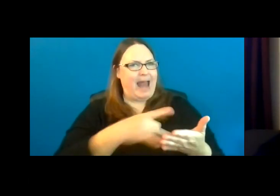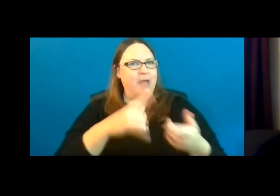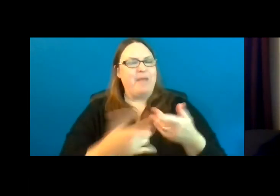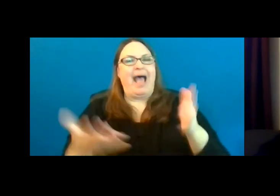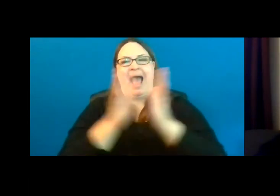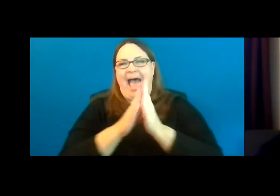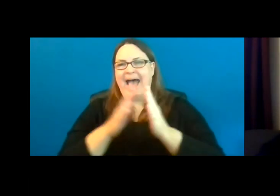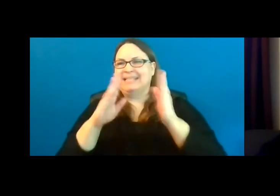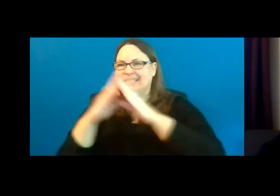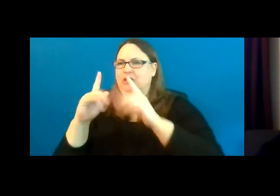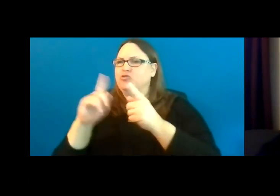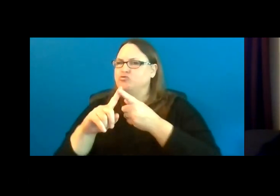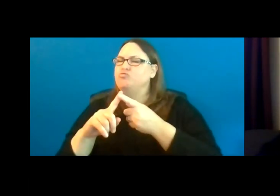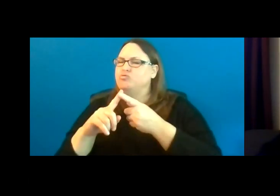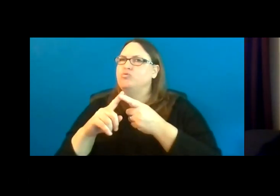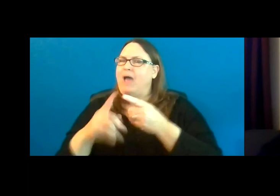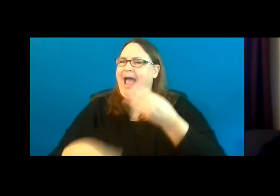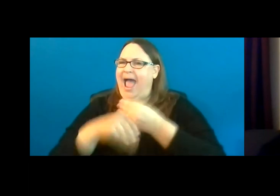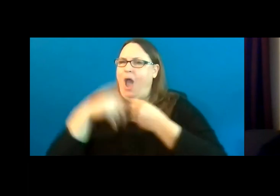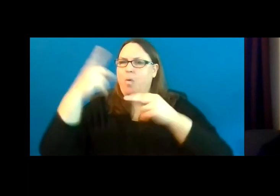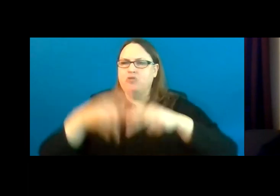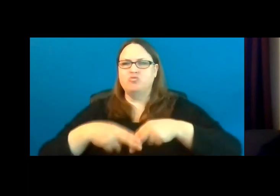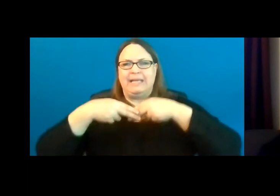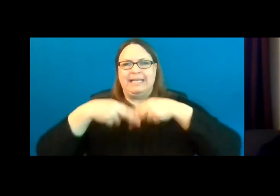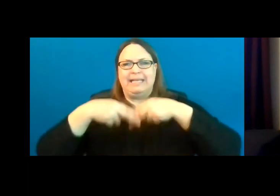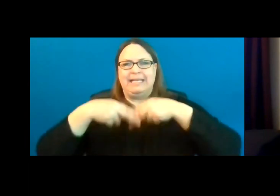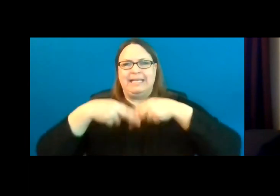that would support someone like her child that needed more core support.